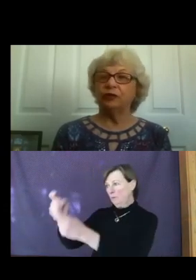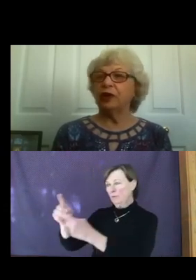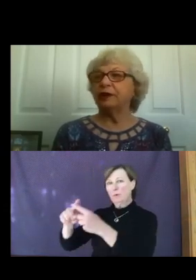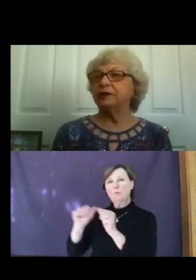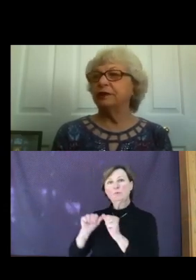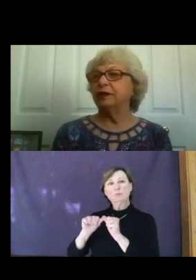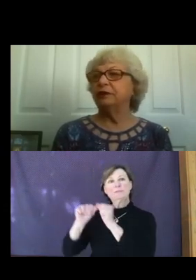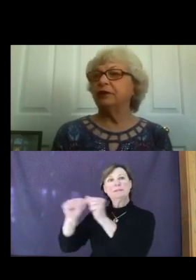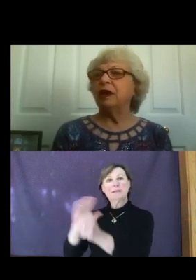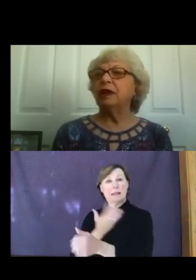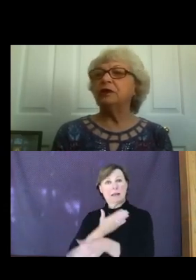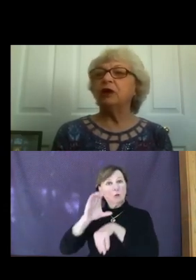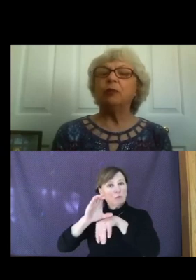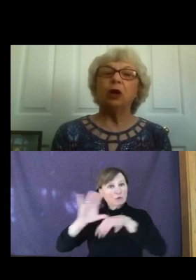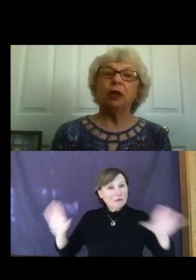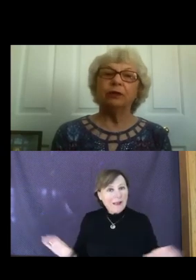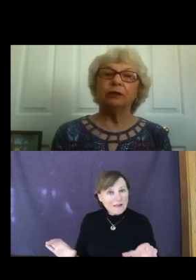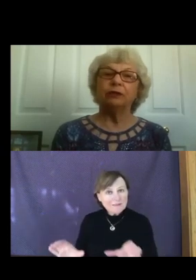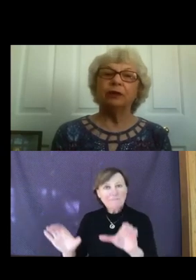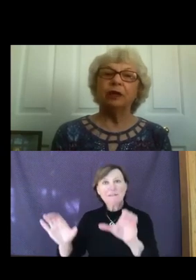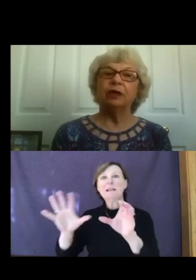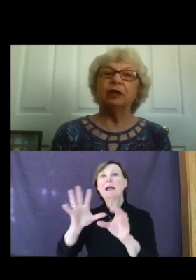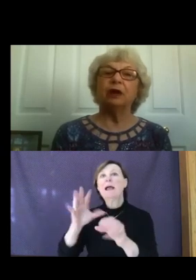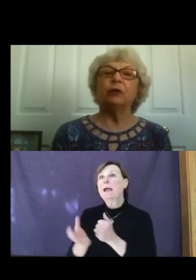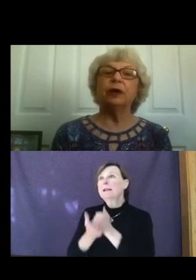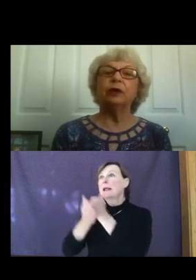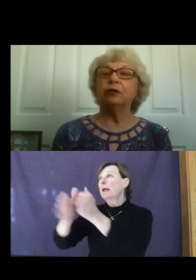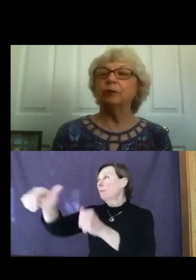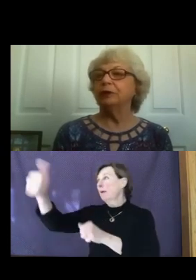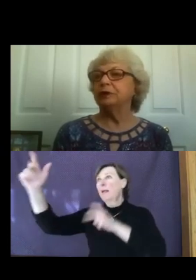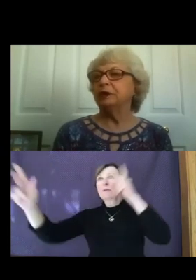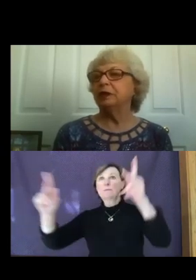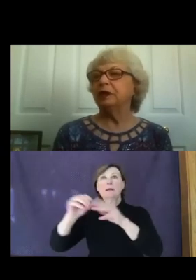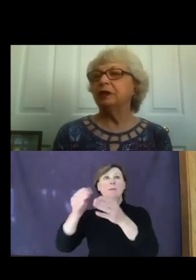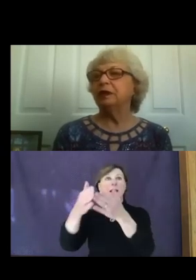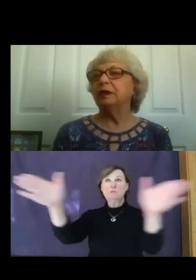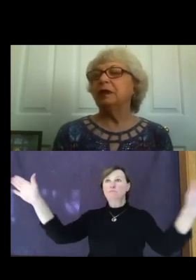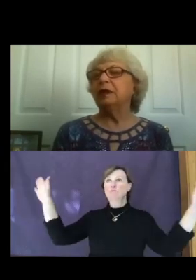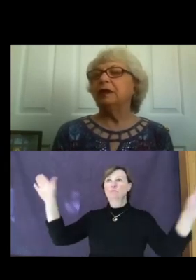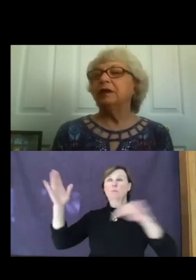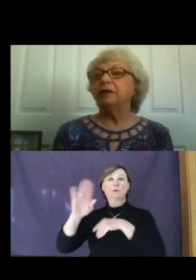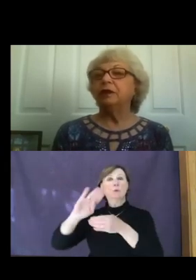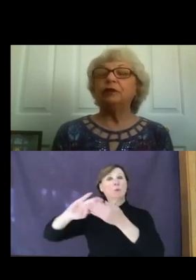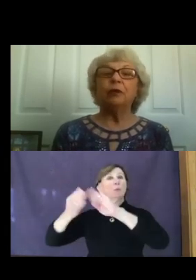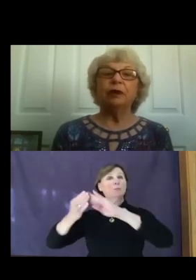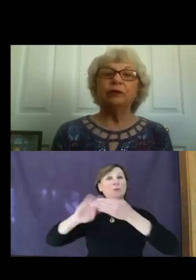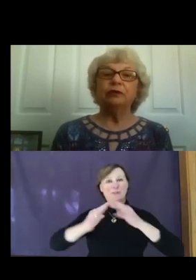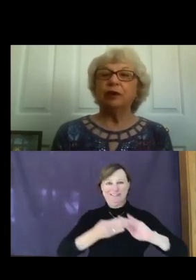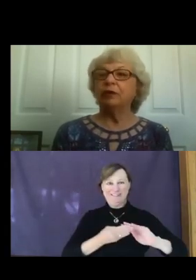activities and to help others in our greater community. This month's Share the